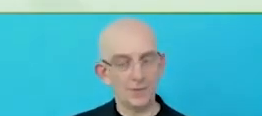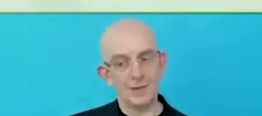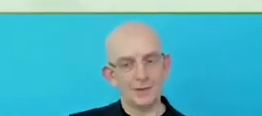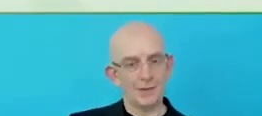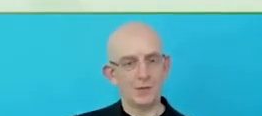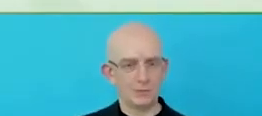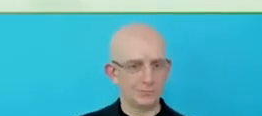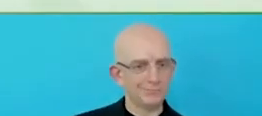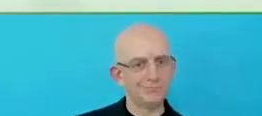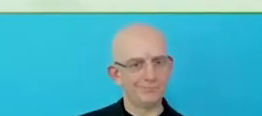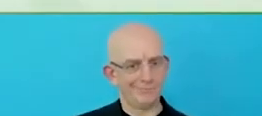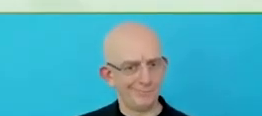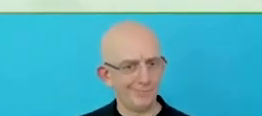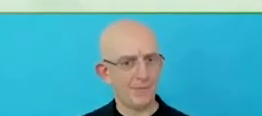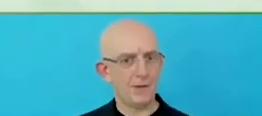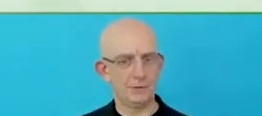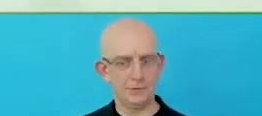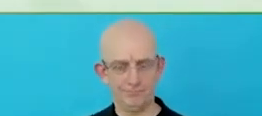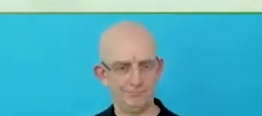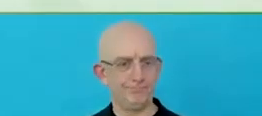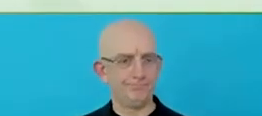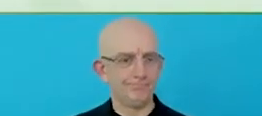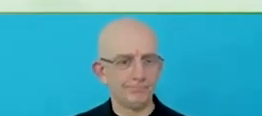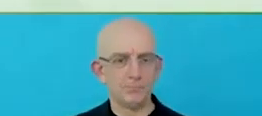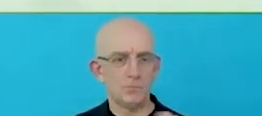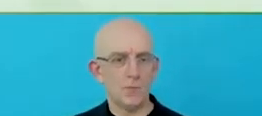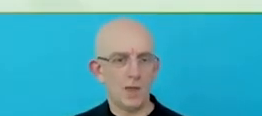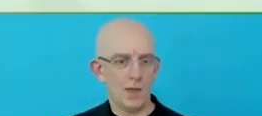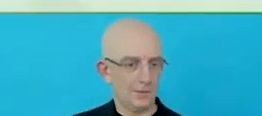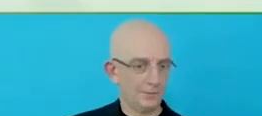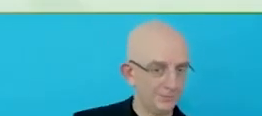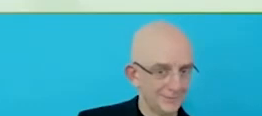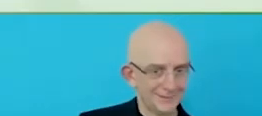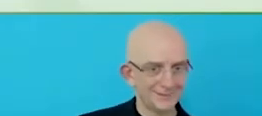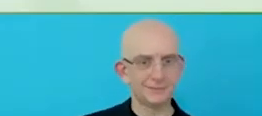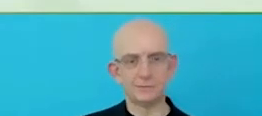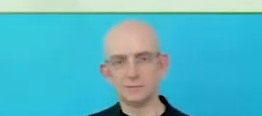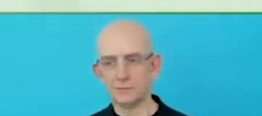It is not a stand-alone effort and we really look to ensure that there